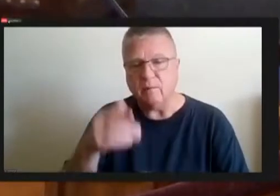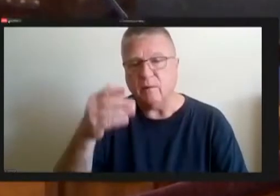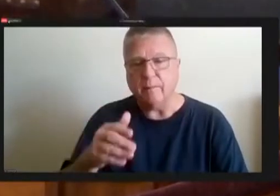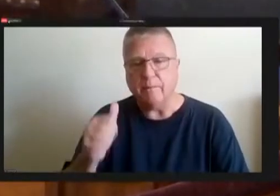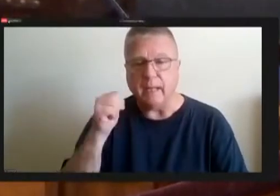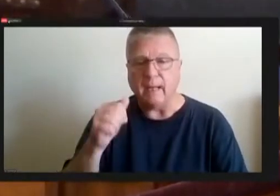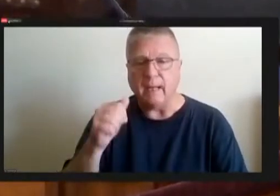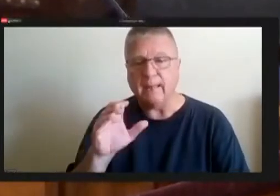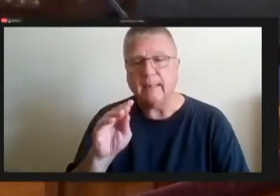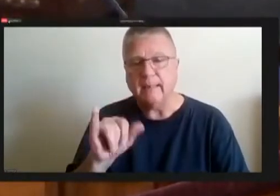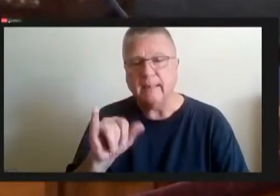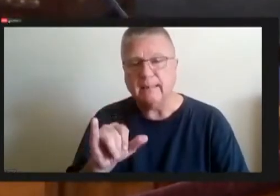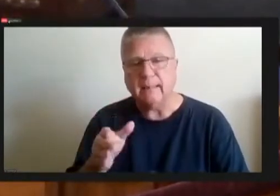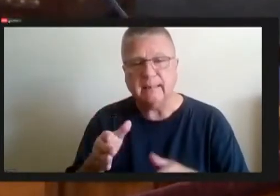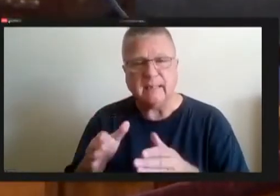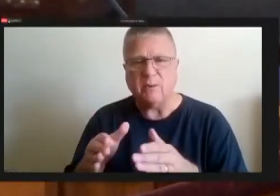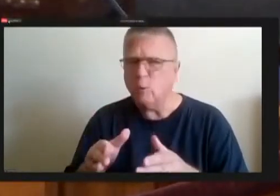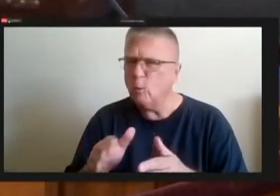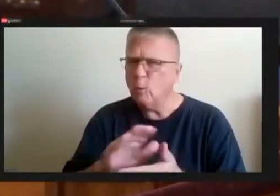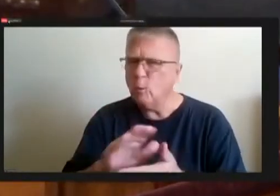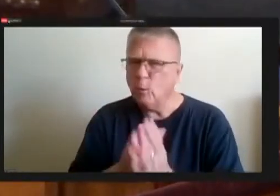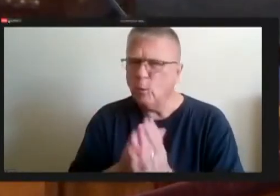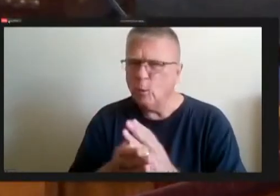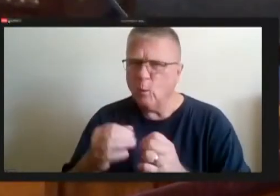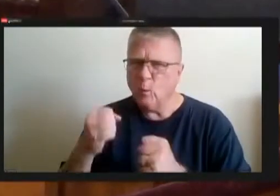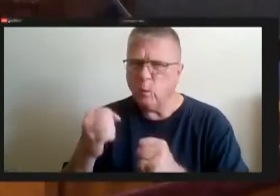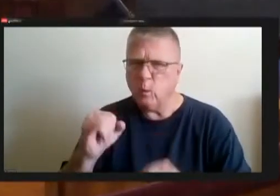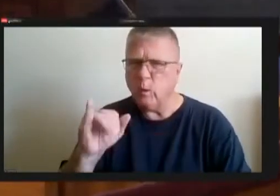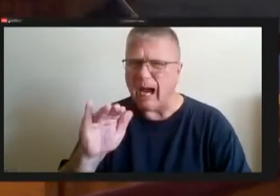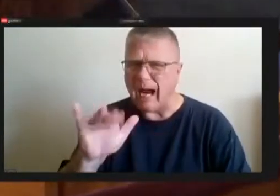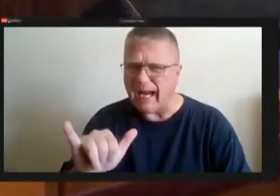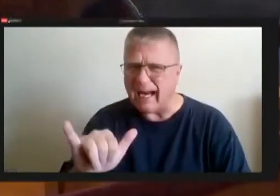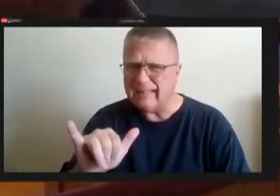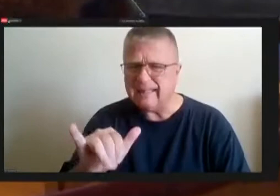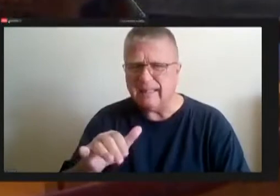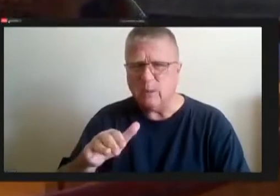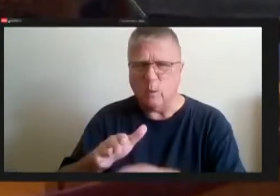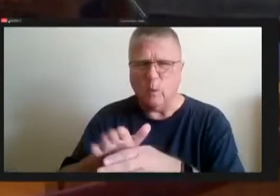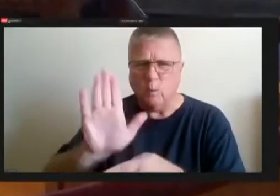IC. You know my own district I'm thinking about the self Melville bridge that kind of goes